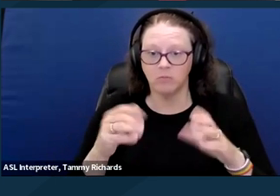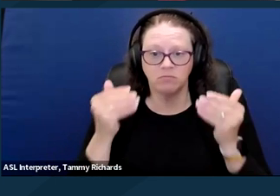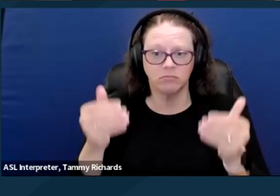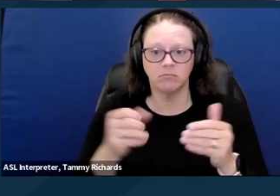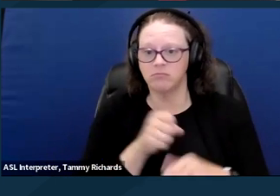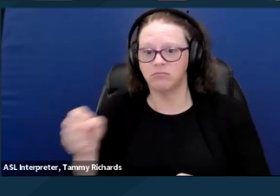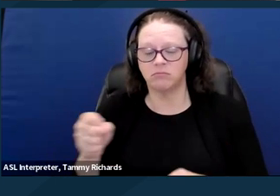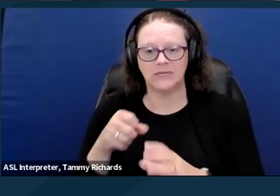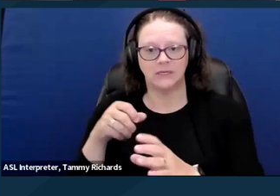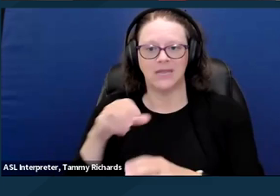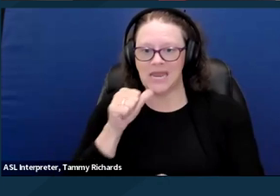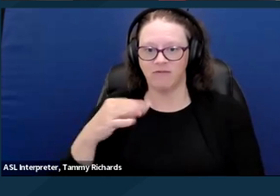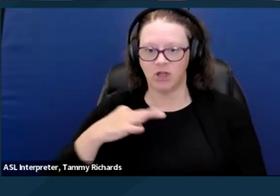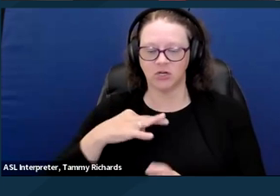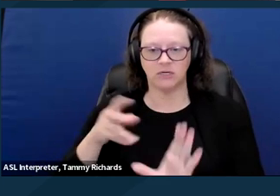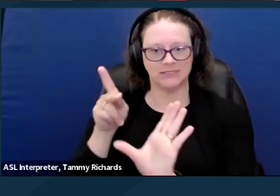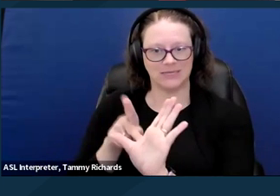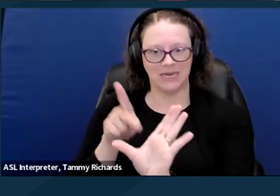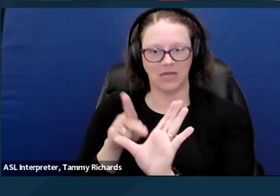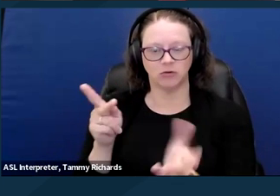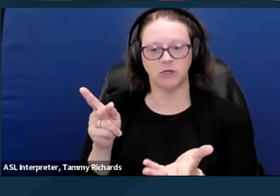Big thanks to our friends at Disability Rights California